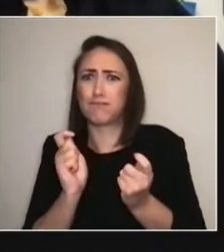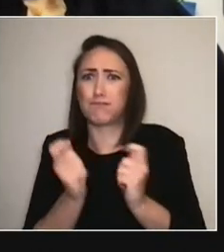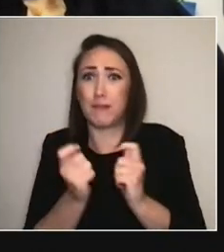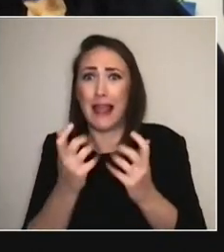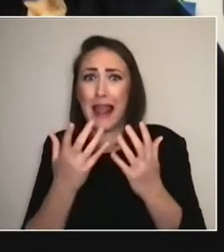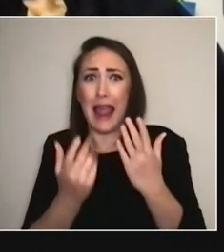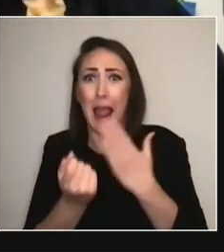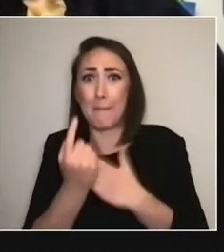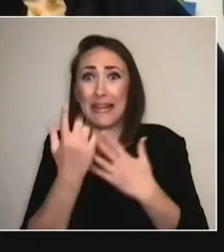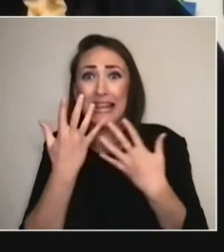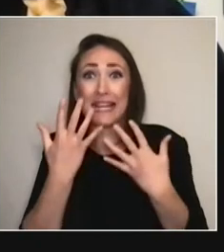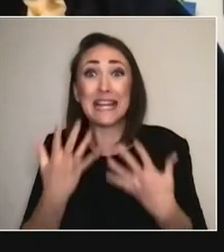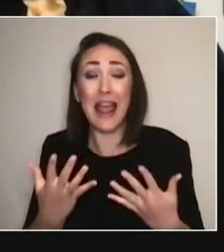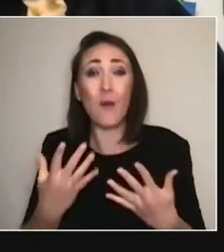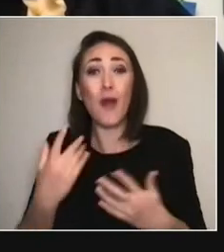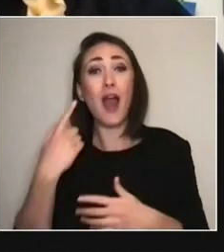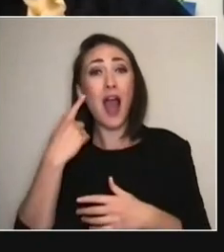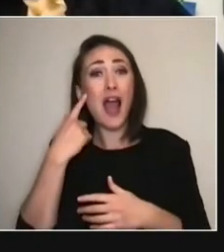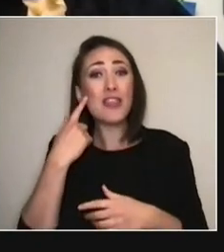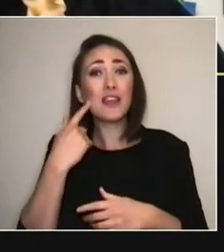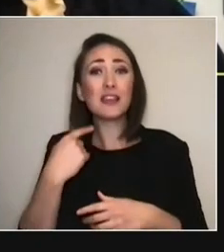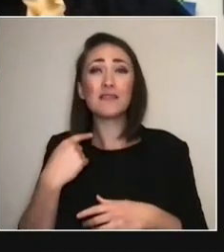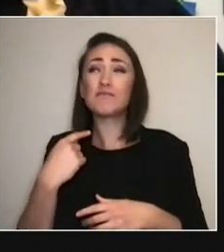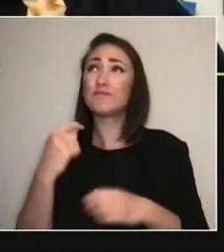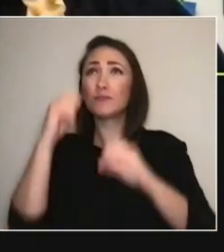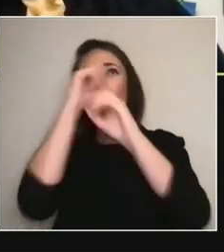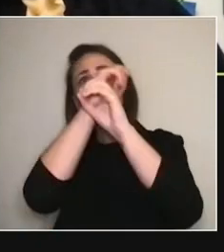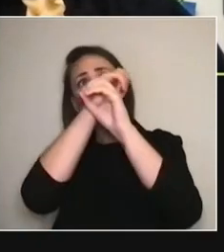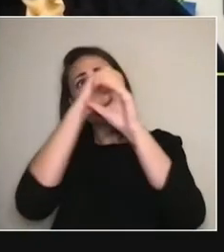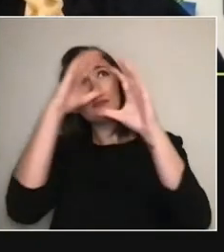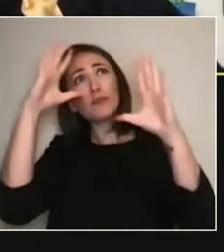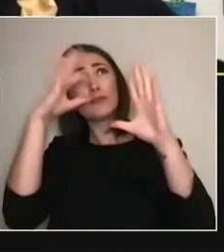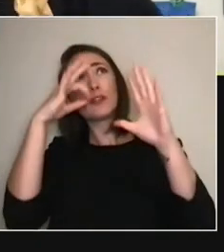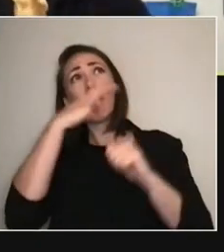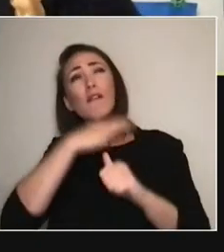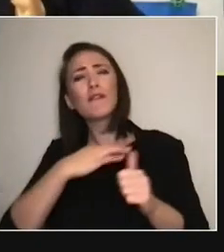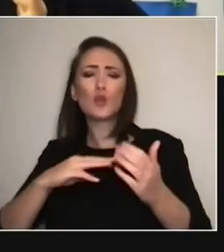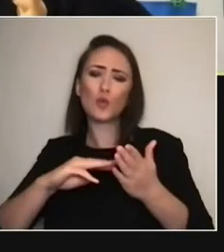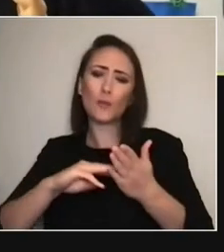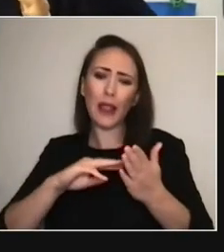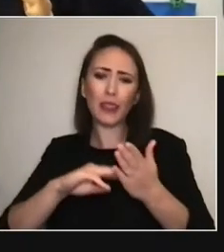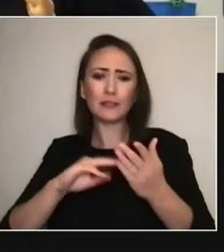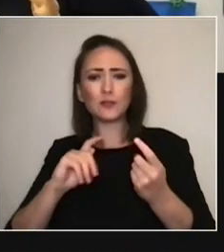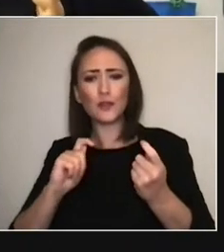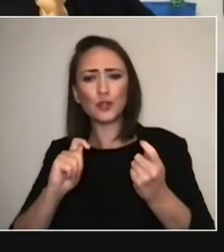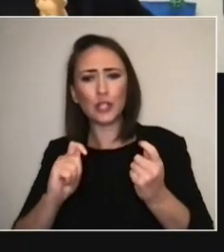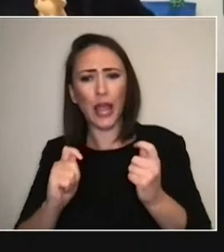And I might have imagined it as like, 'Oh well, like, it takes a couple of months, 'or it takes a week.'